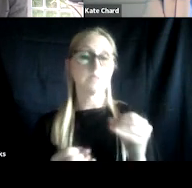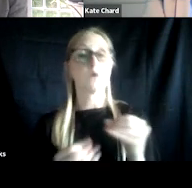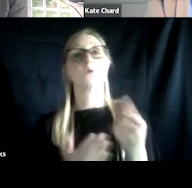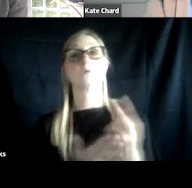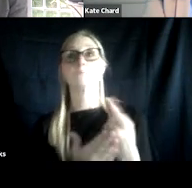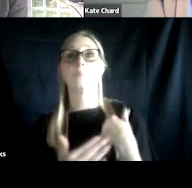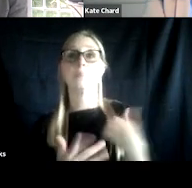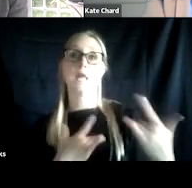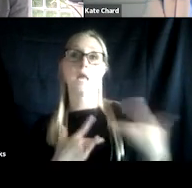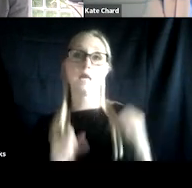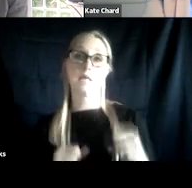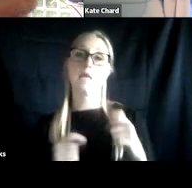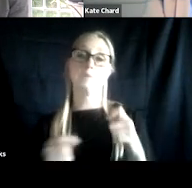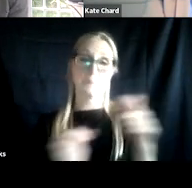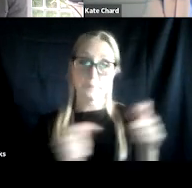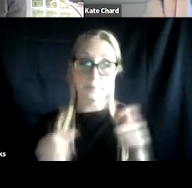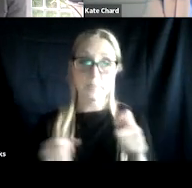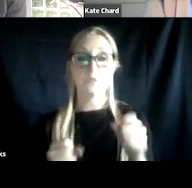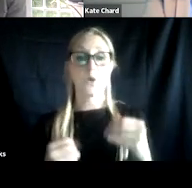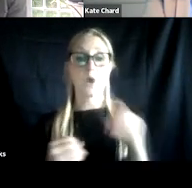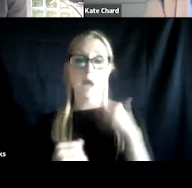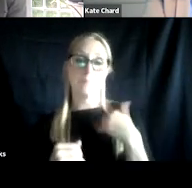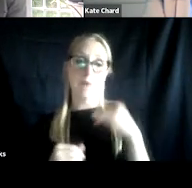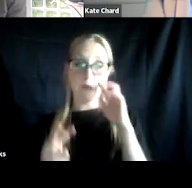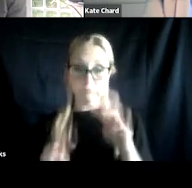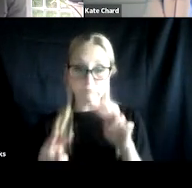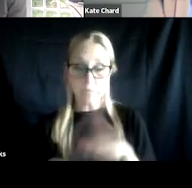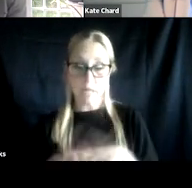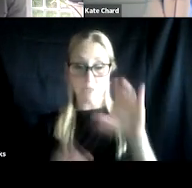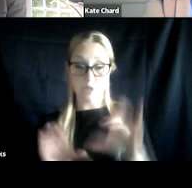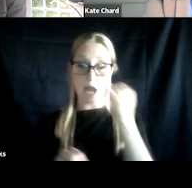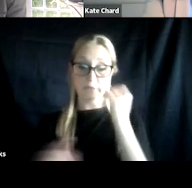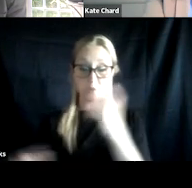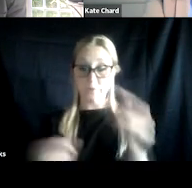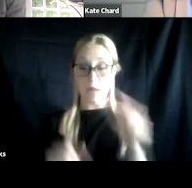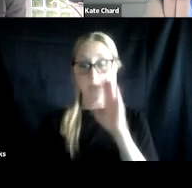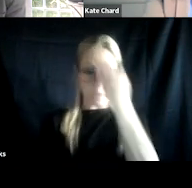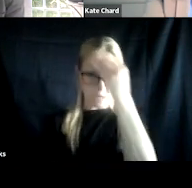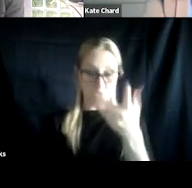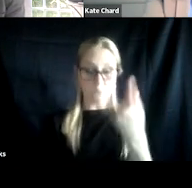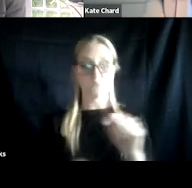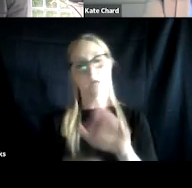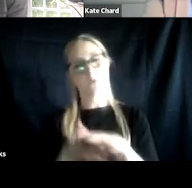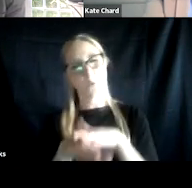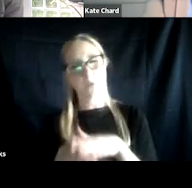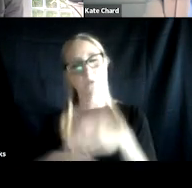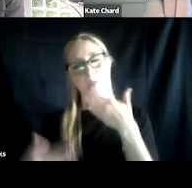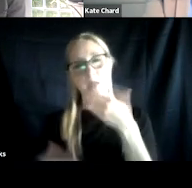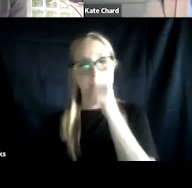so that can also speed me up. So I have my eye on the chat if I'm going too fast, please just let me know and I'll try to slow down for you. But thanks for bearing with me.